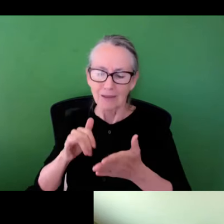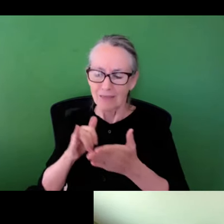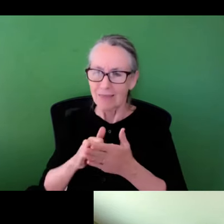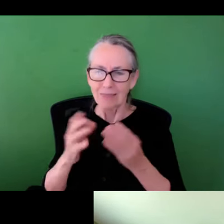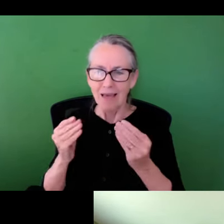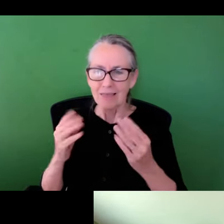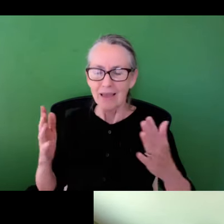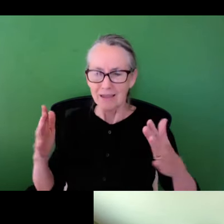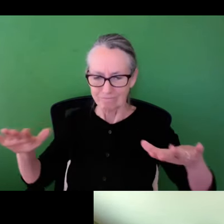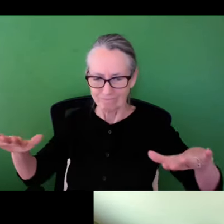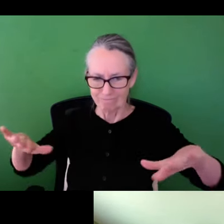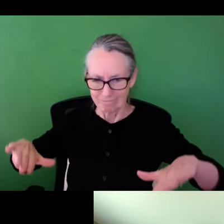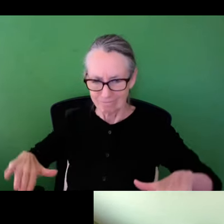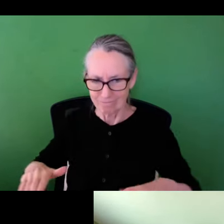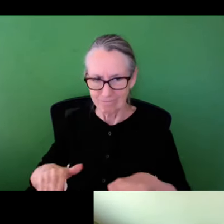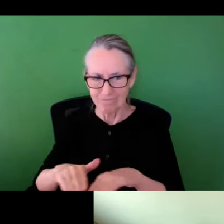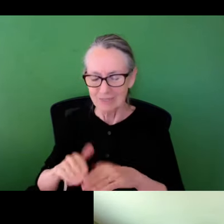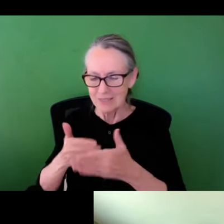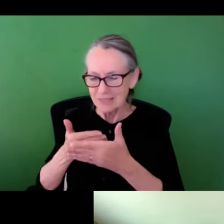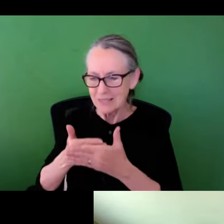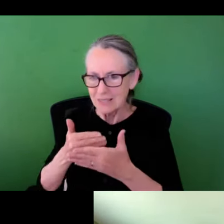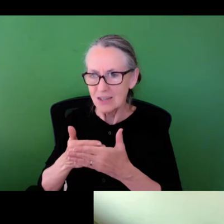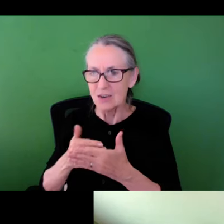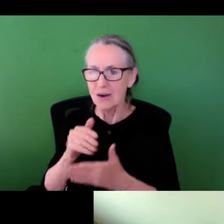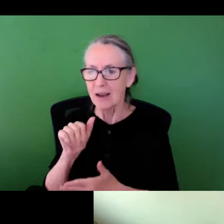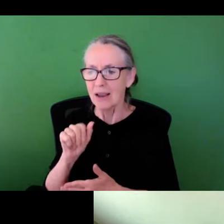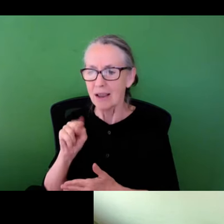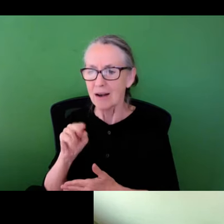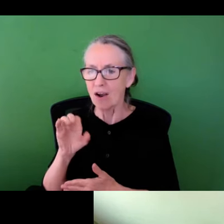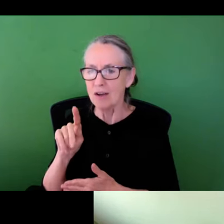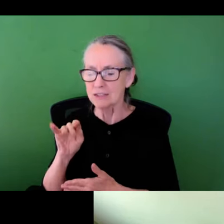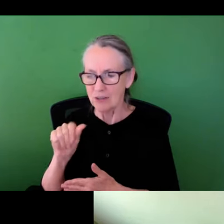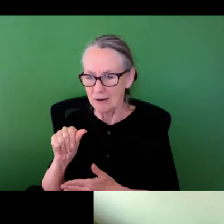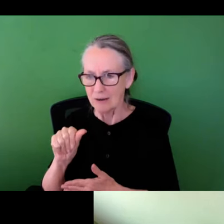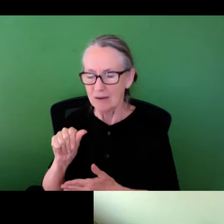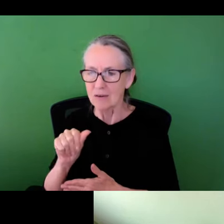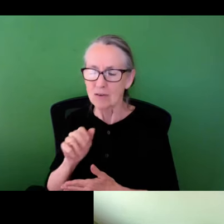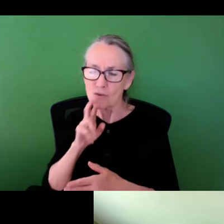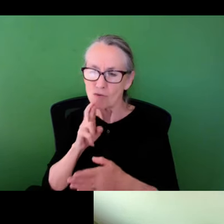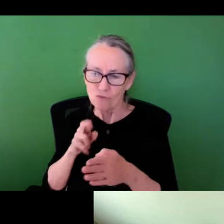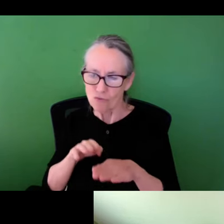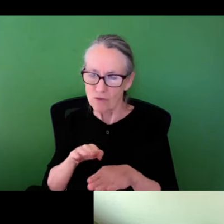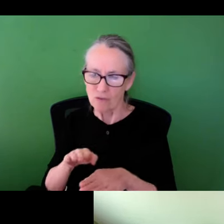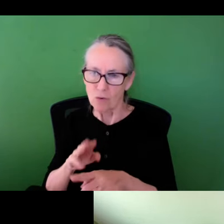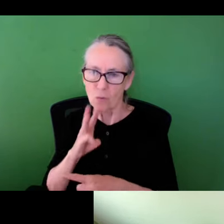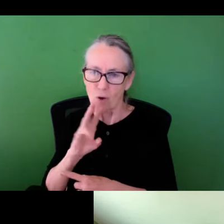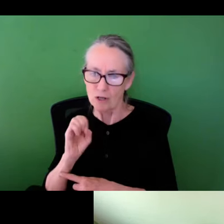since inception because the land that was cited some of the lowest lying area throughout the Anacostia River watershed.